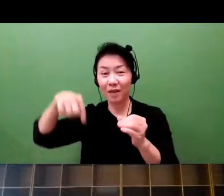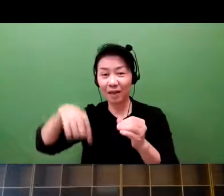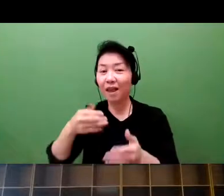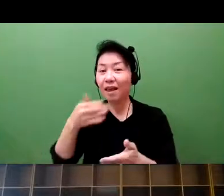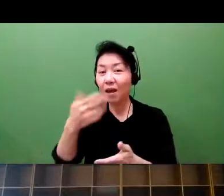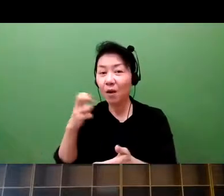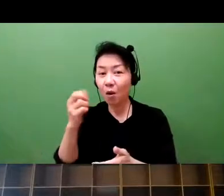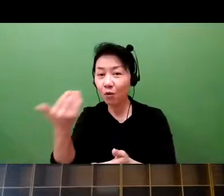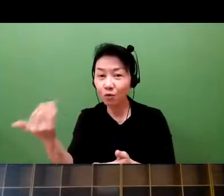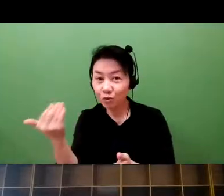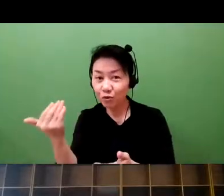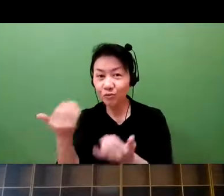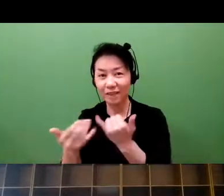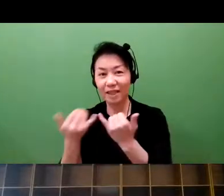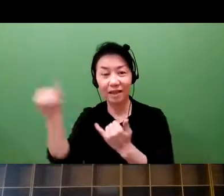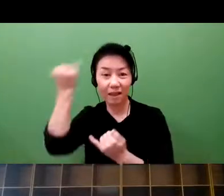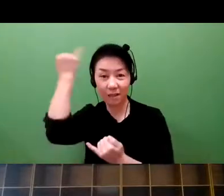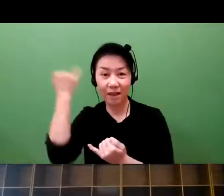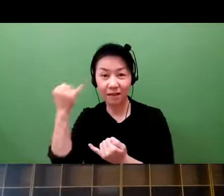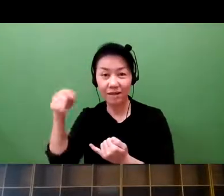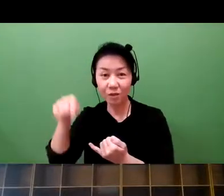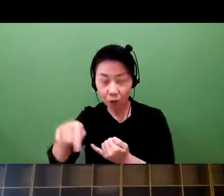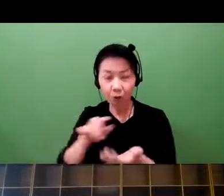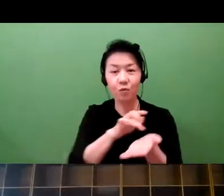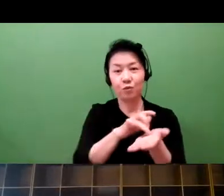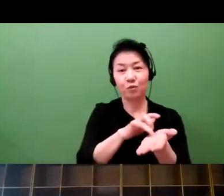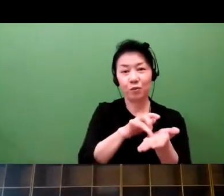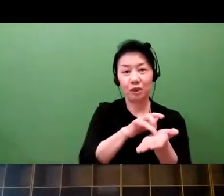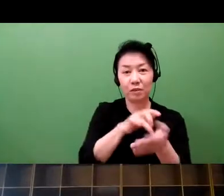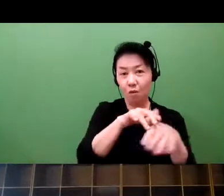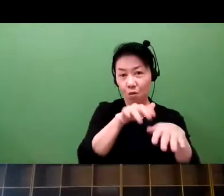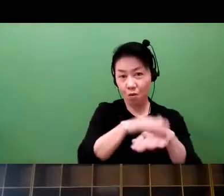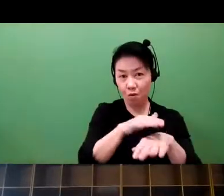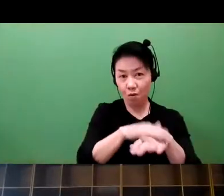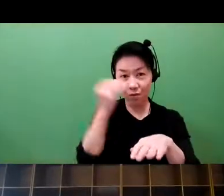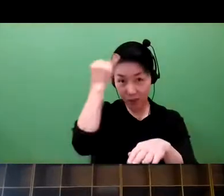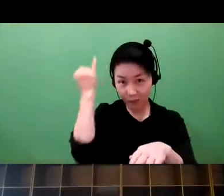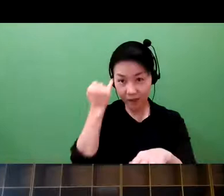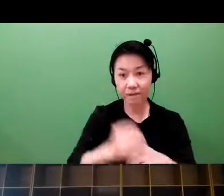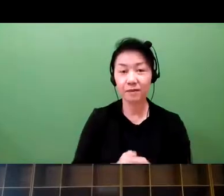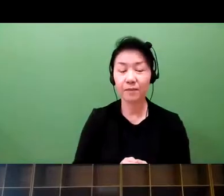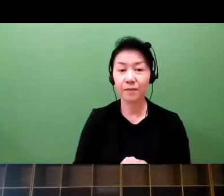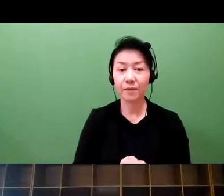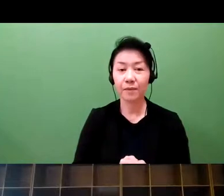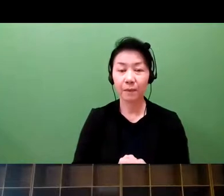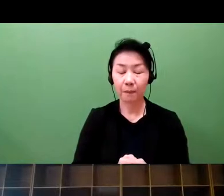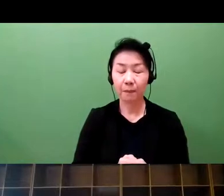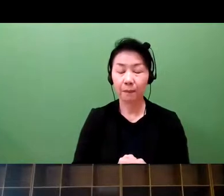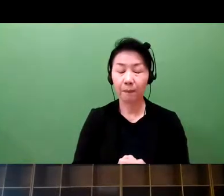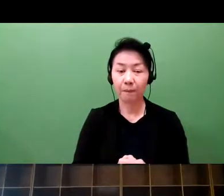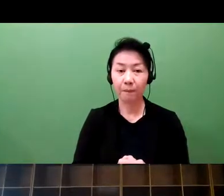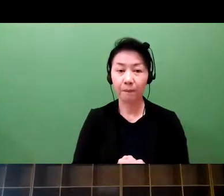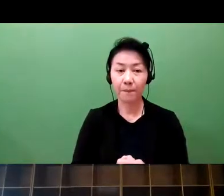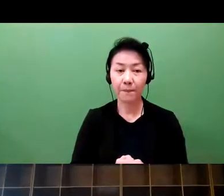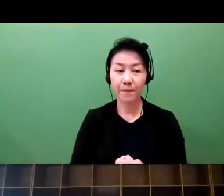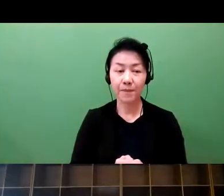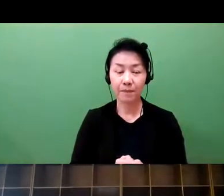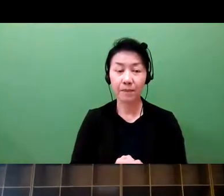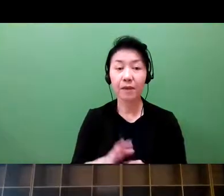I think of the tabelog, which is the app for customers to post their reviews on restaurants